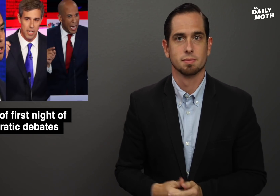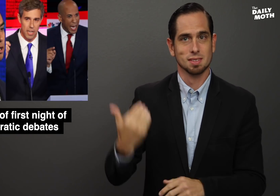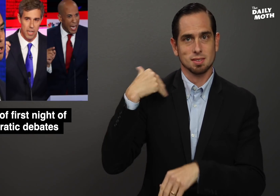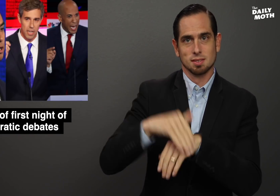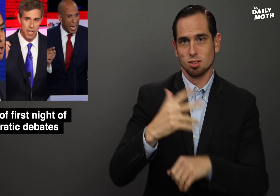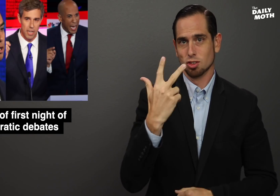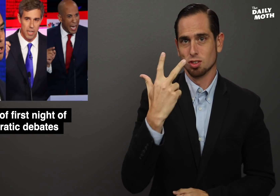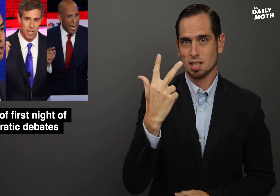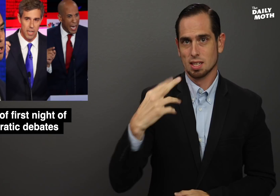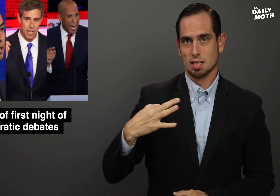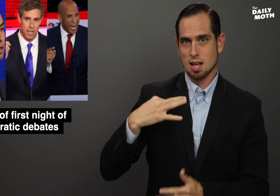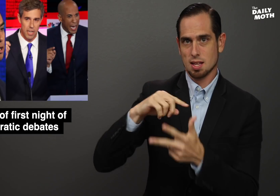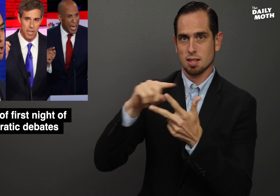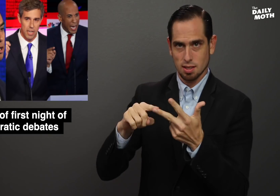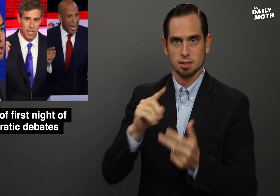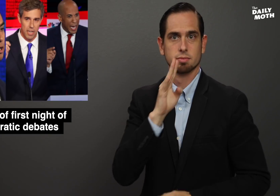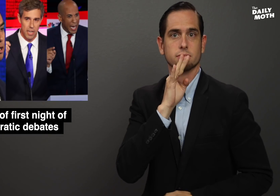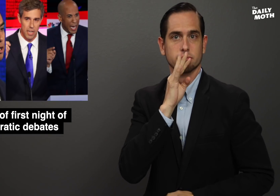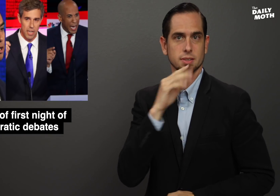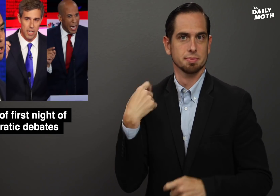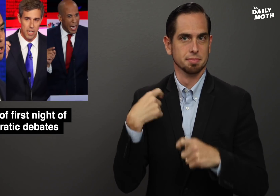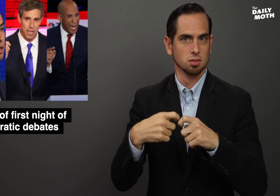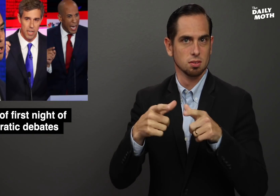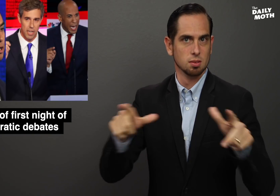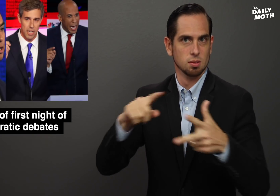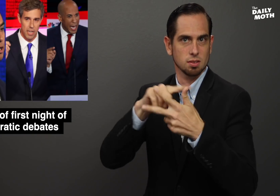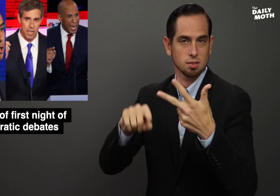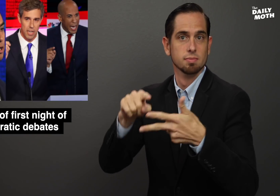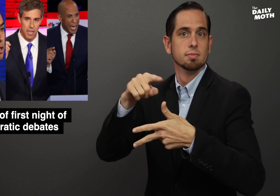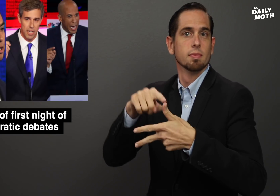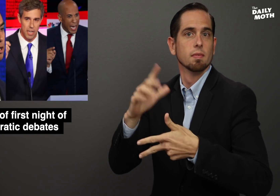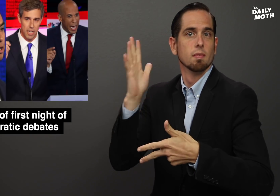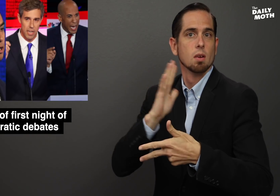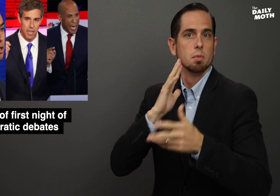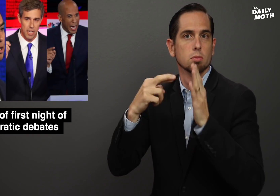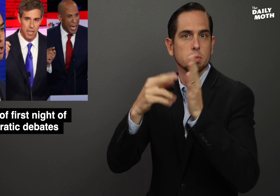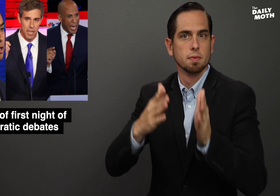Three candidates spoke in Spanish: former Representative